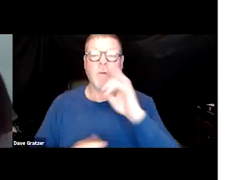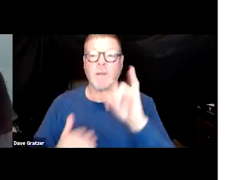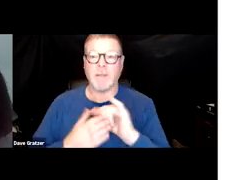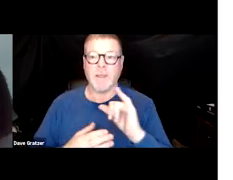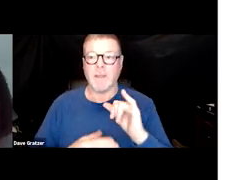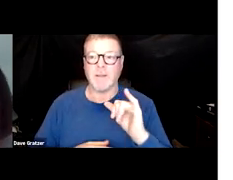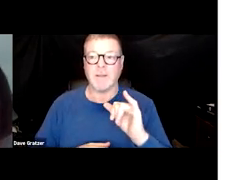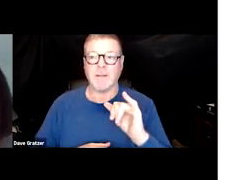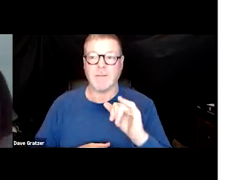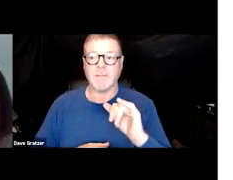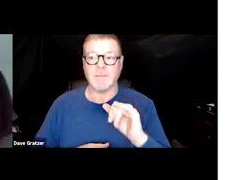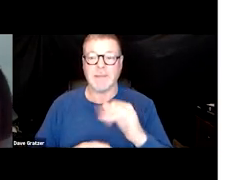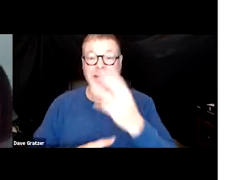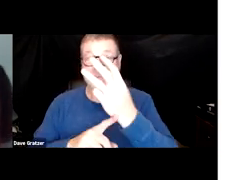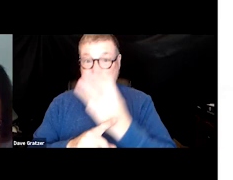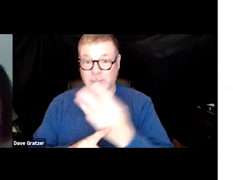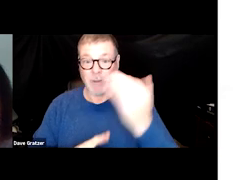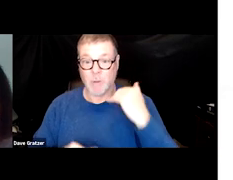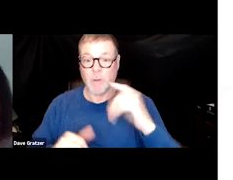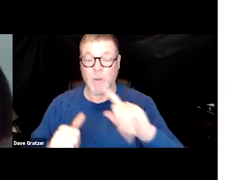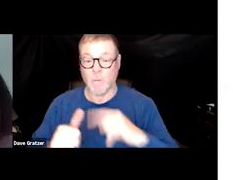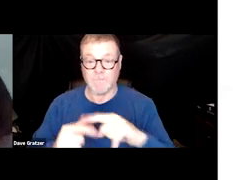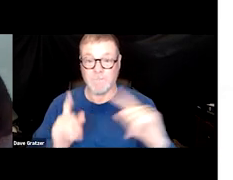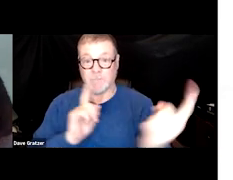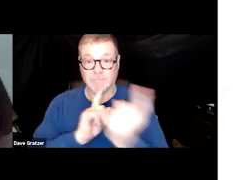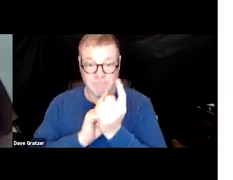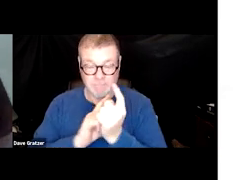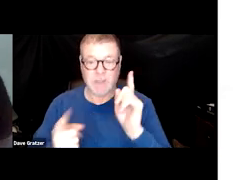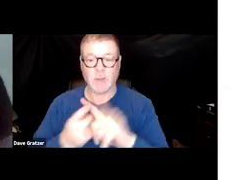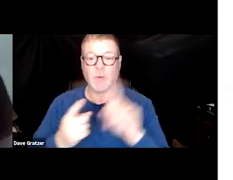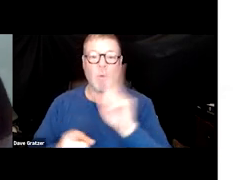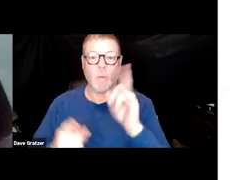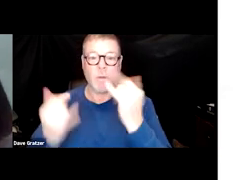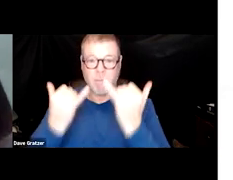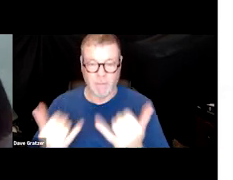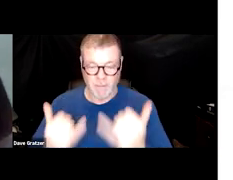Well where he was a few months ago when he was referred to me as well as where he's at now.